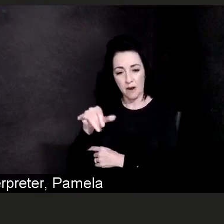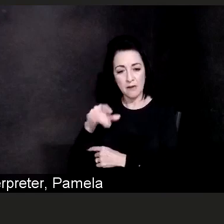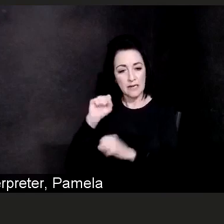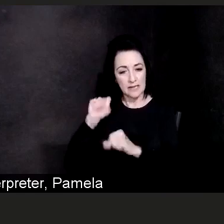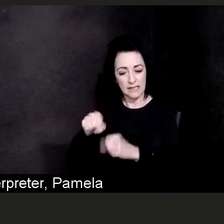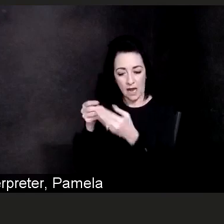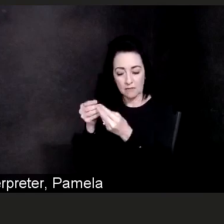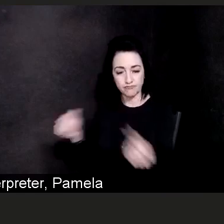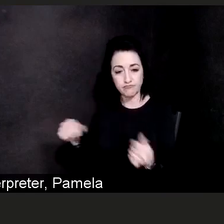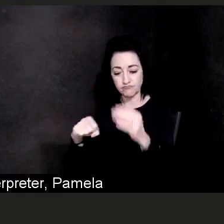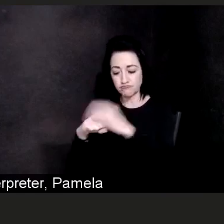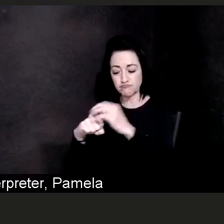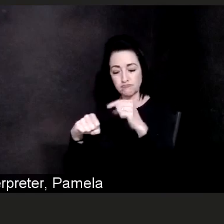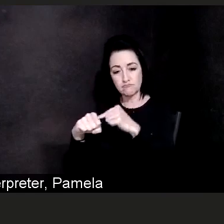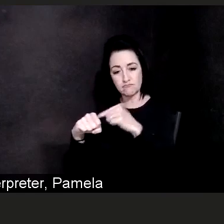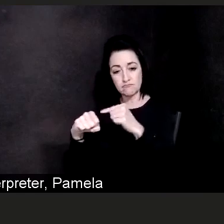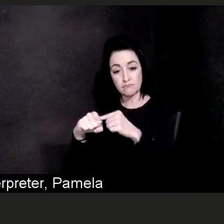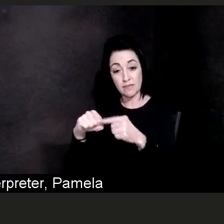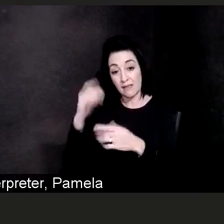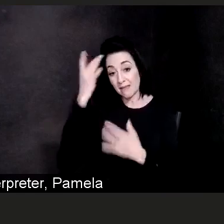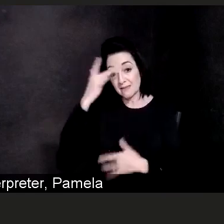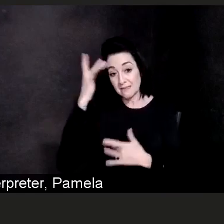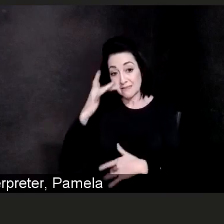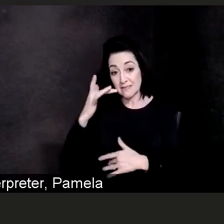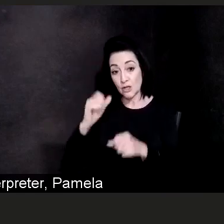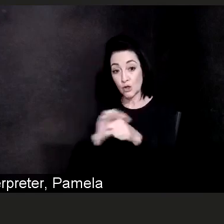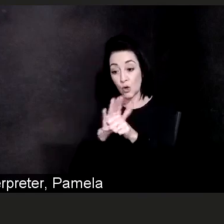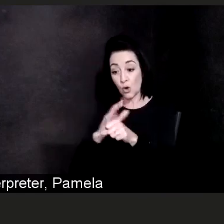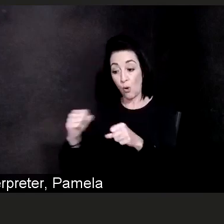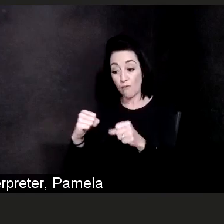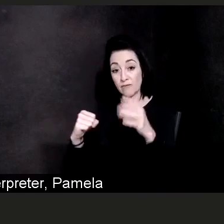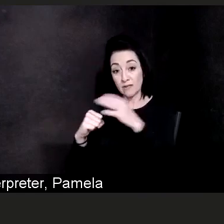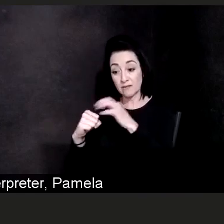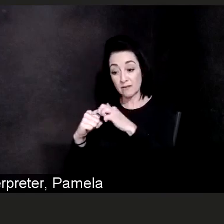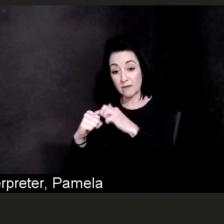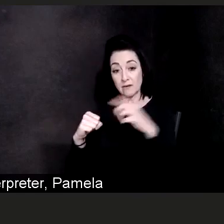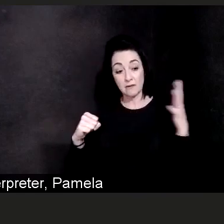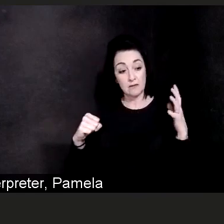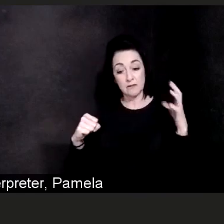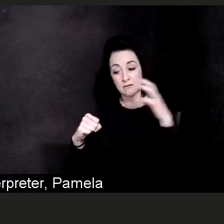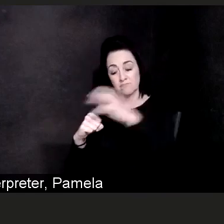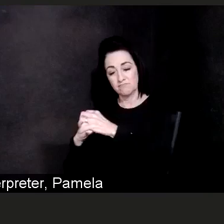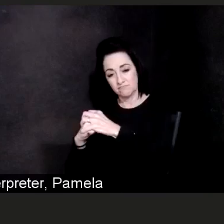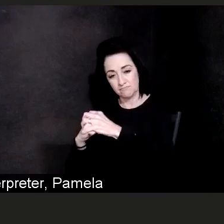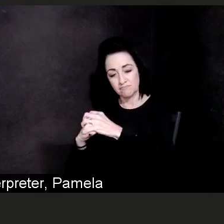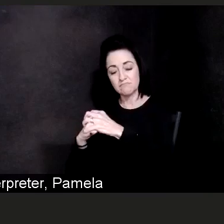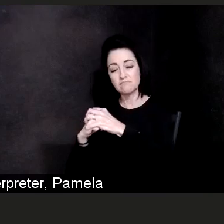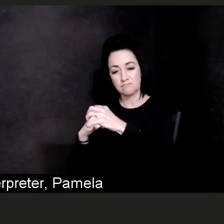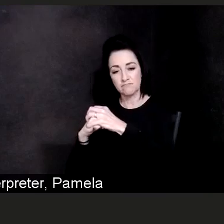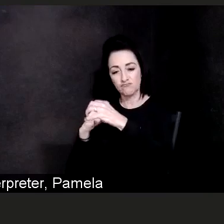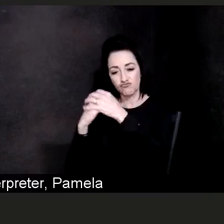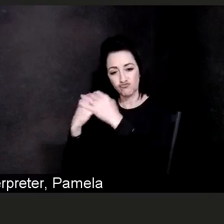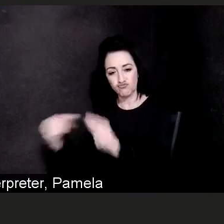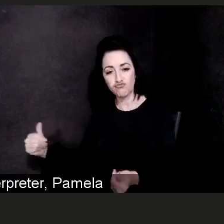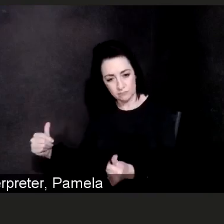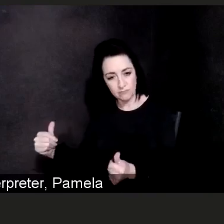So what these vaccines are doing, is as opposed to giving you that antigen and injecting it